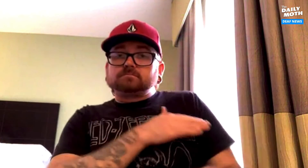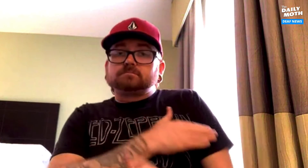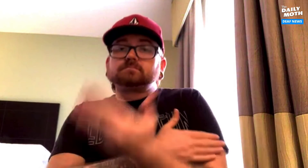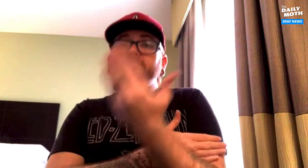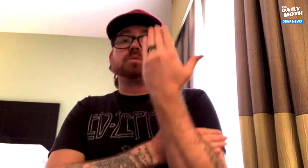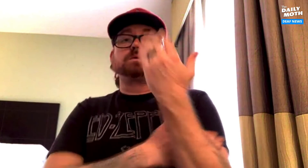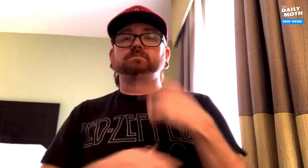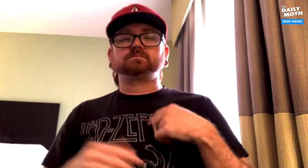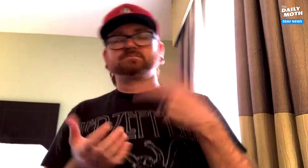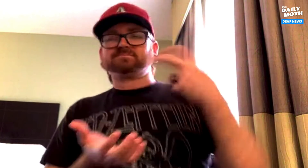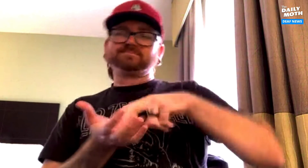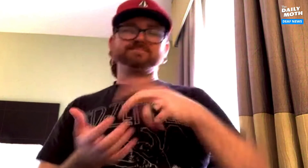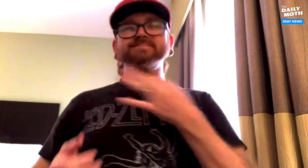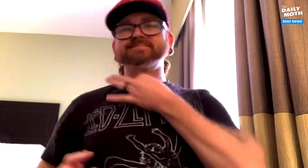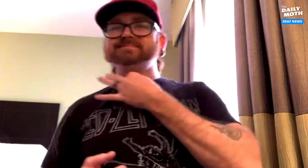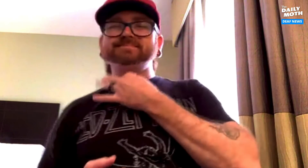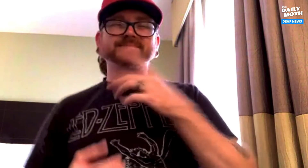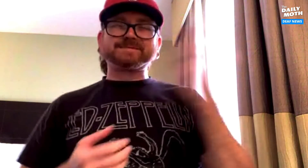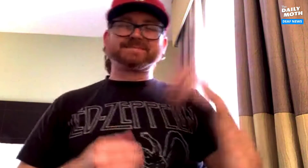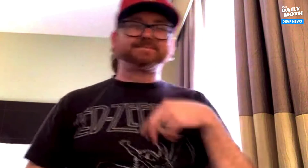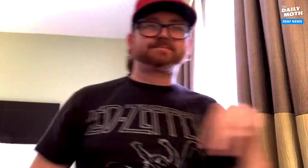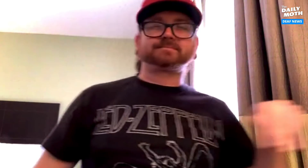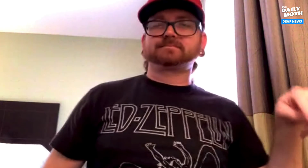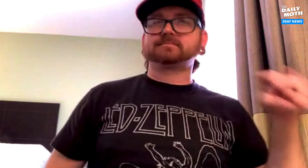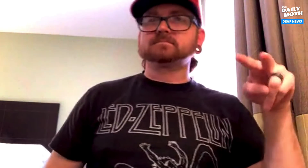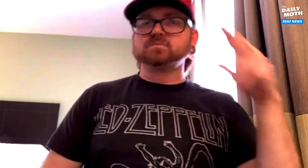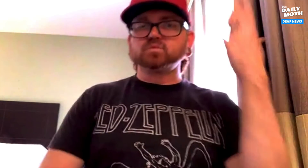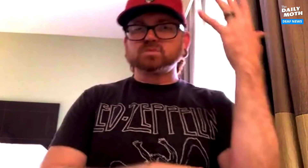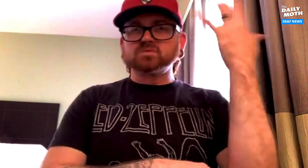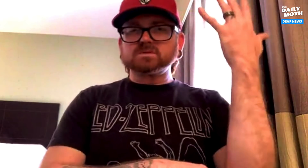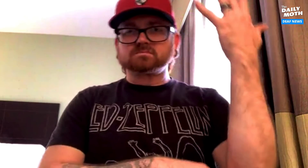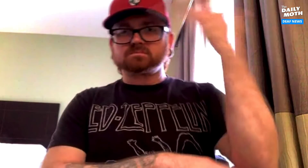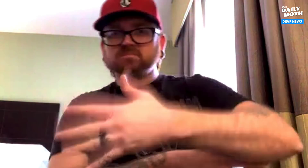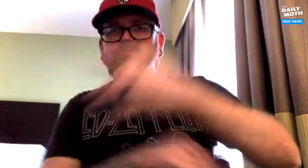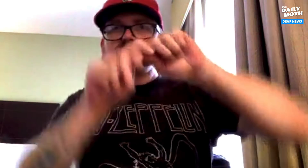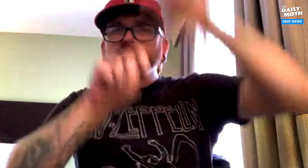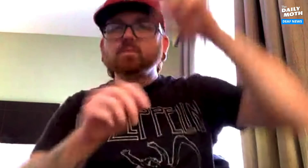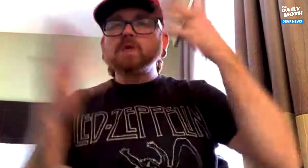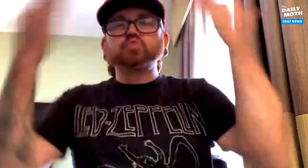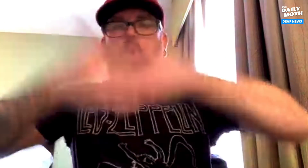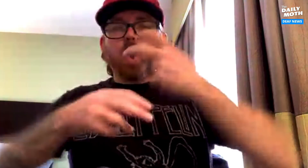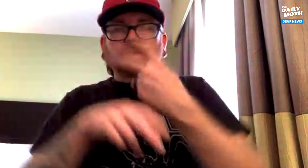In the morning, when I got up, I wanted to check out the outside and saw a downed tree.